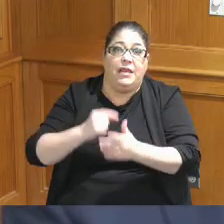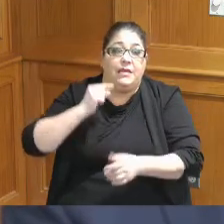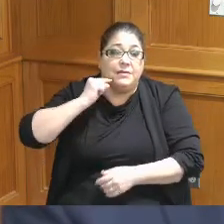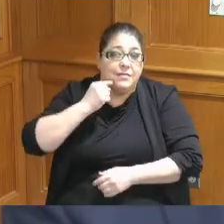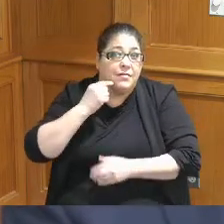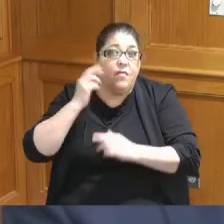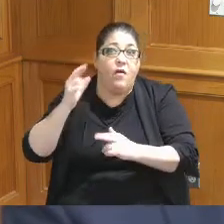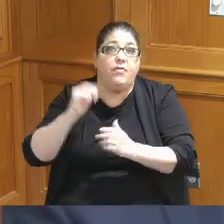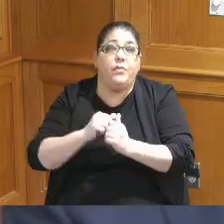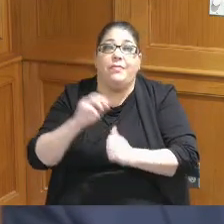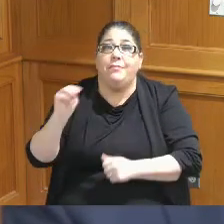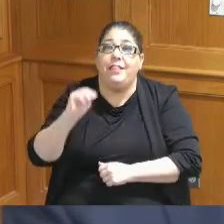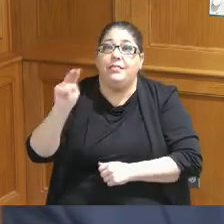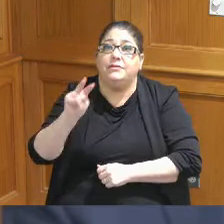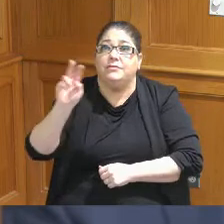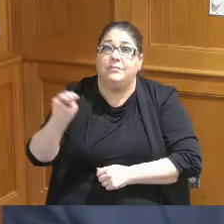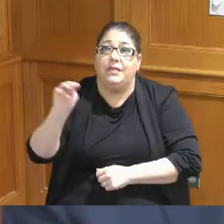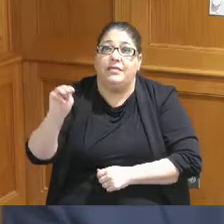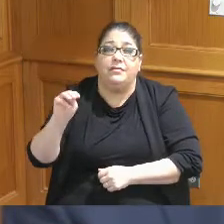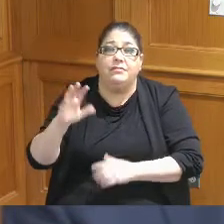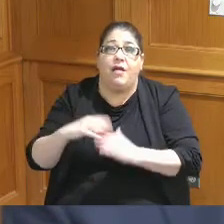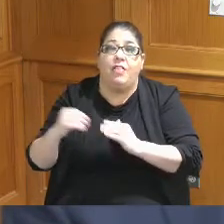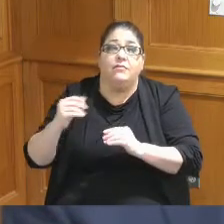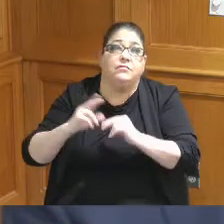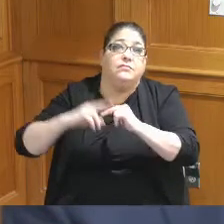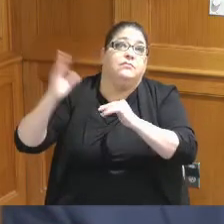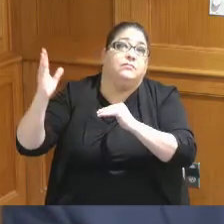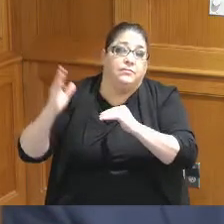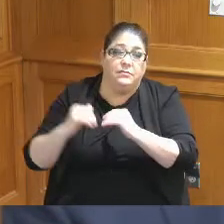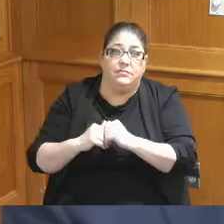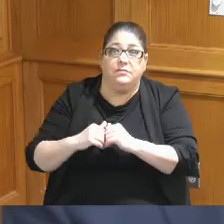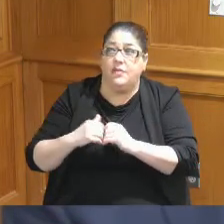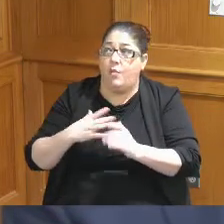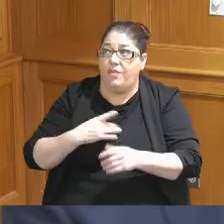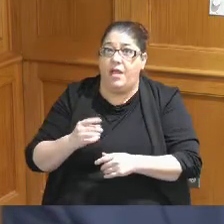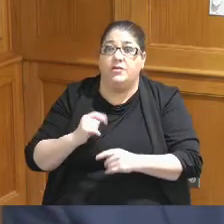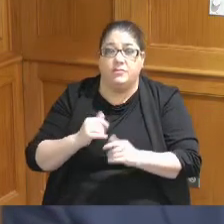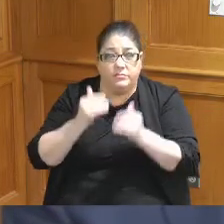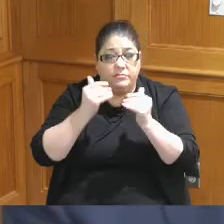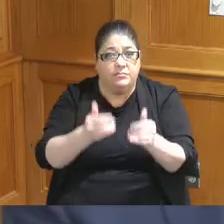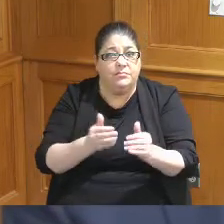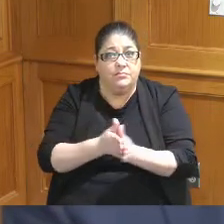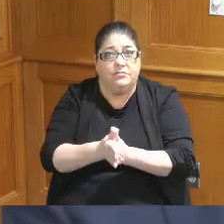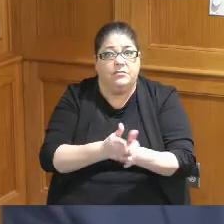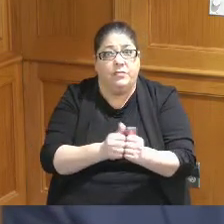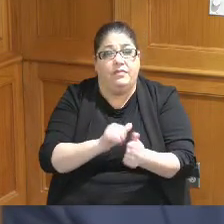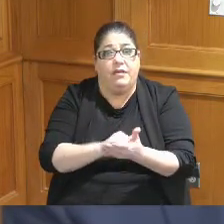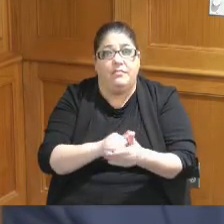with millions of dollars towards that facility I would like to pursue that and I think even as